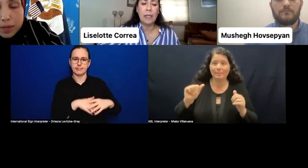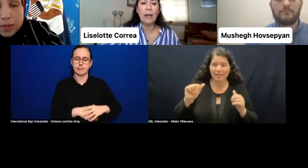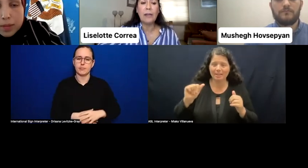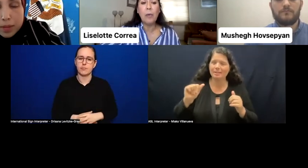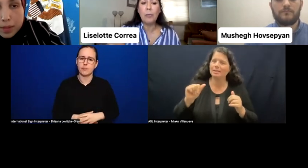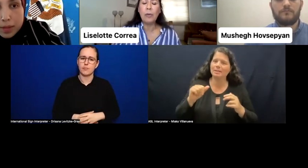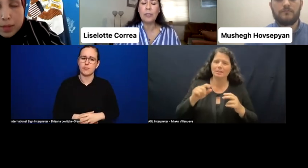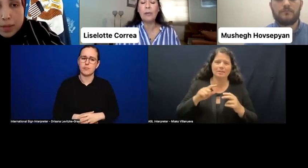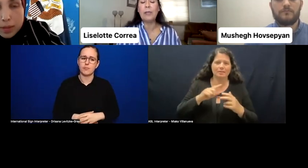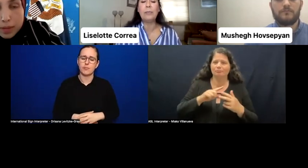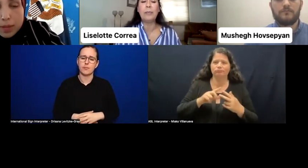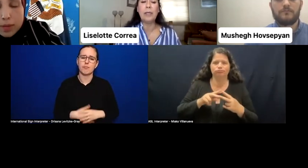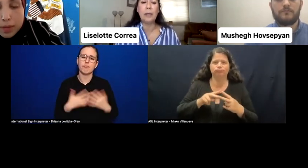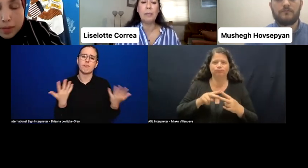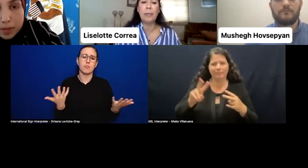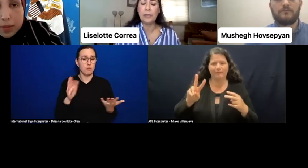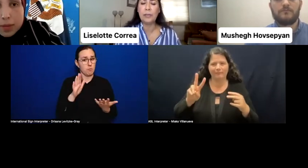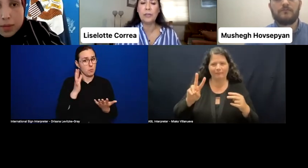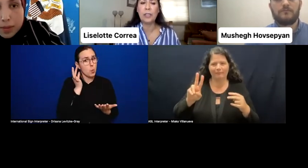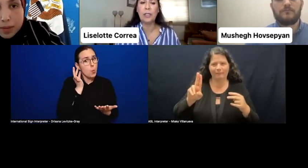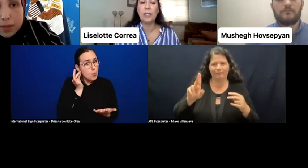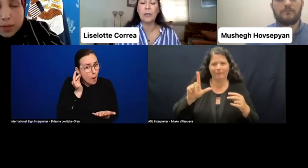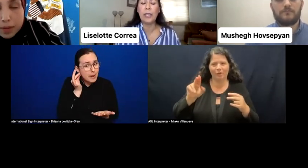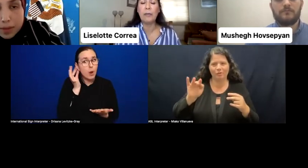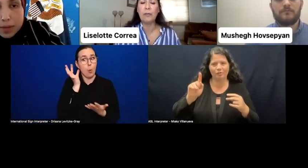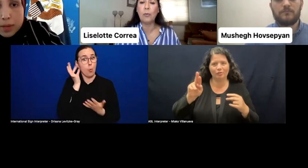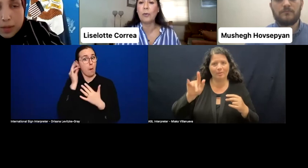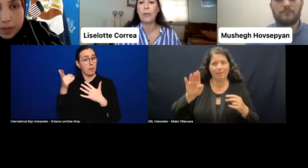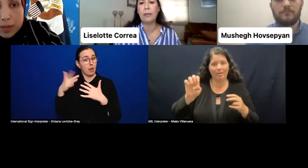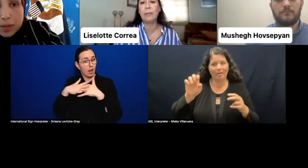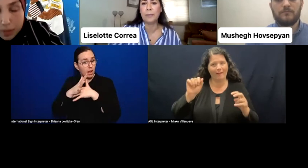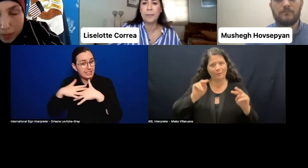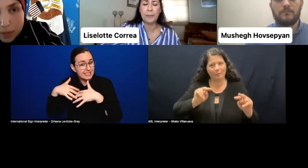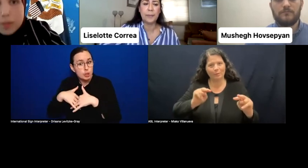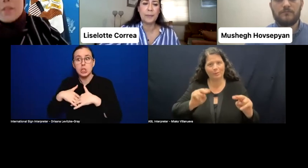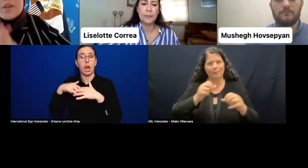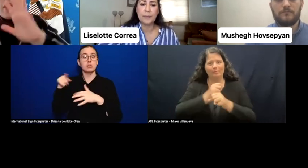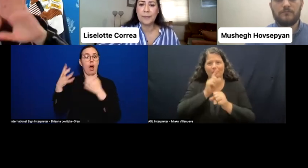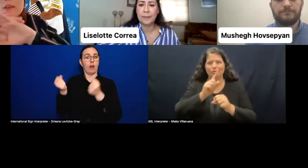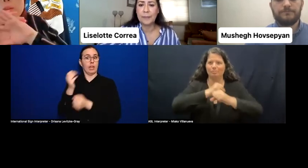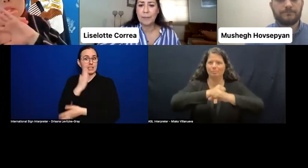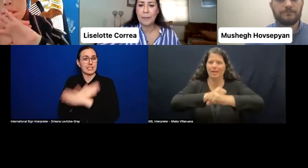are the more vulnerable persons that we have to work with. Definitely. Thank you, Lisolette.